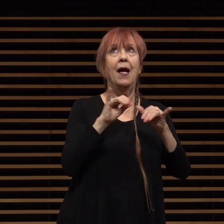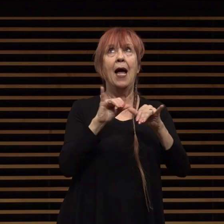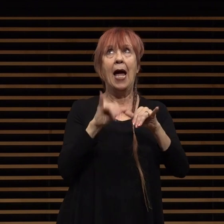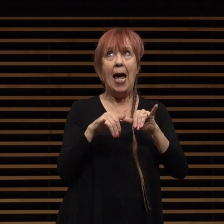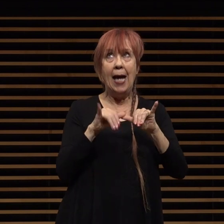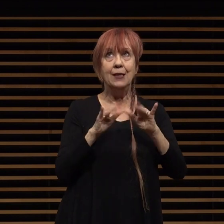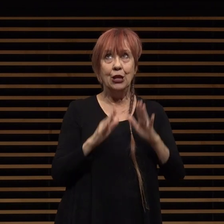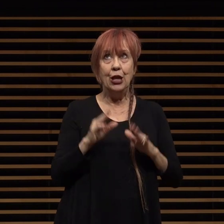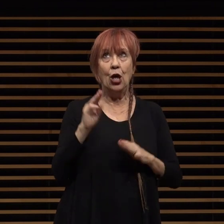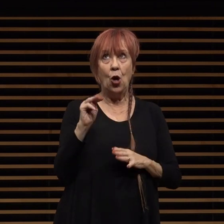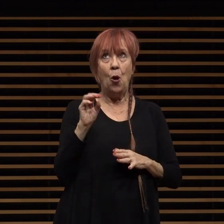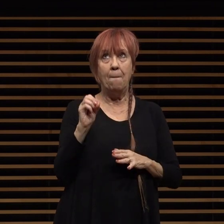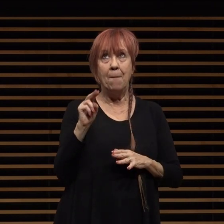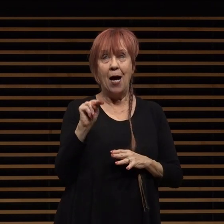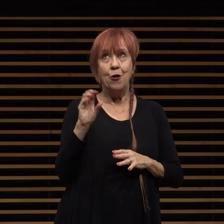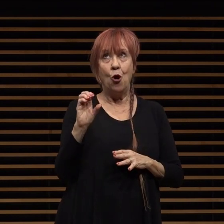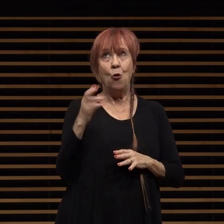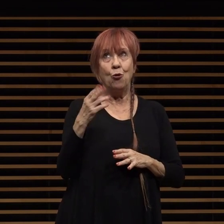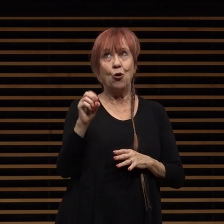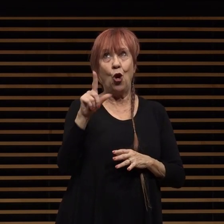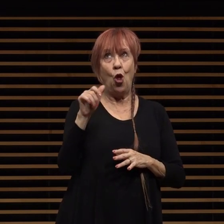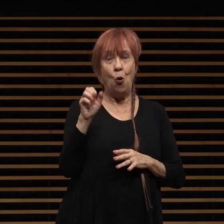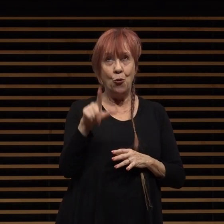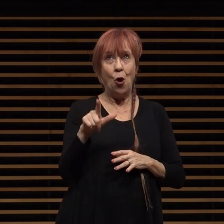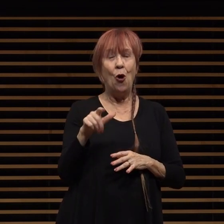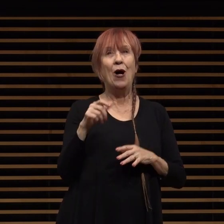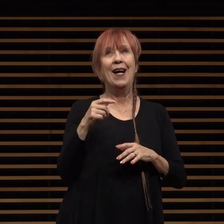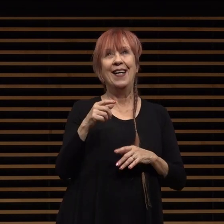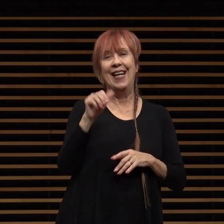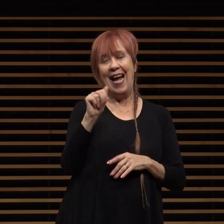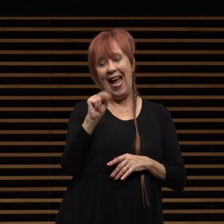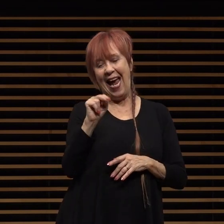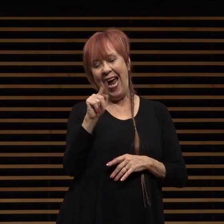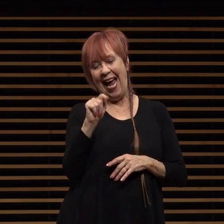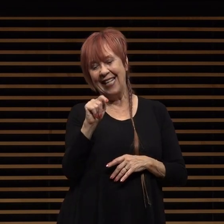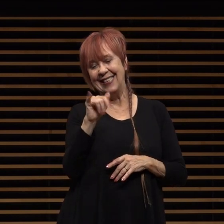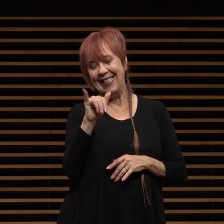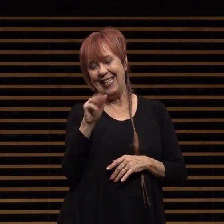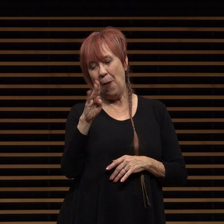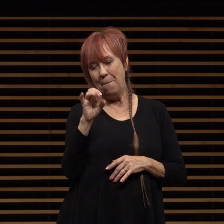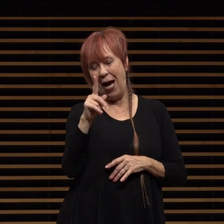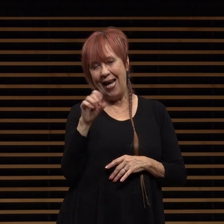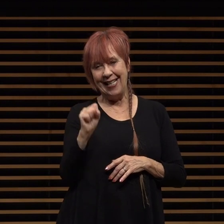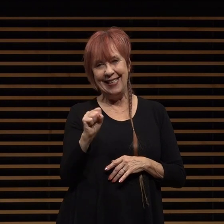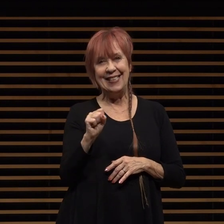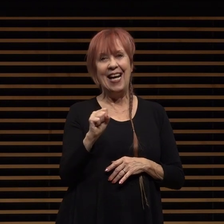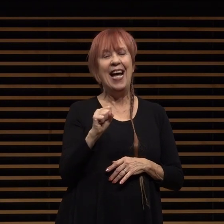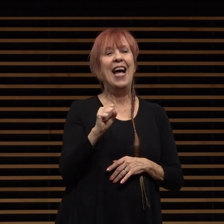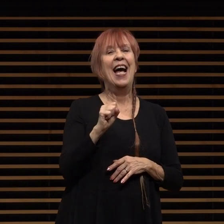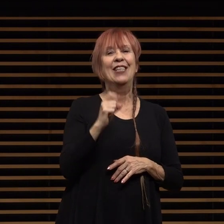monoclonal antibodies and proteins